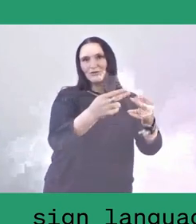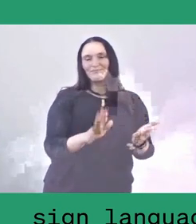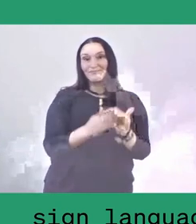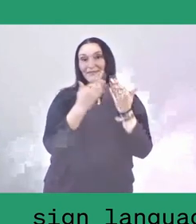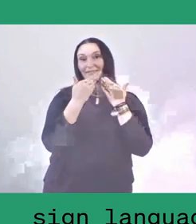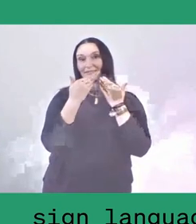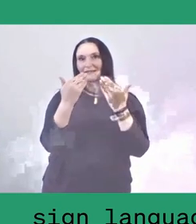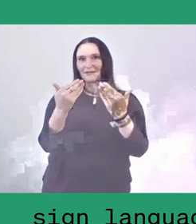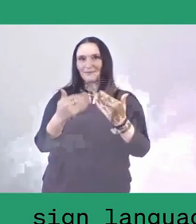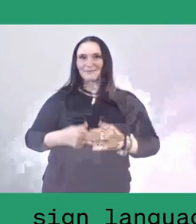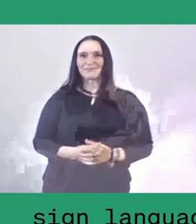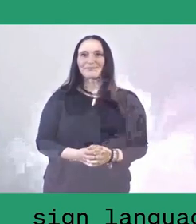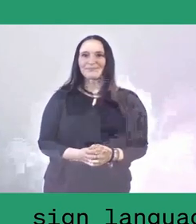Jumana.